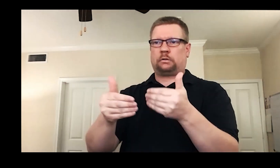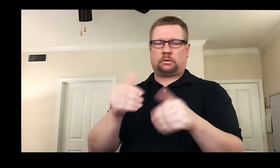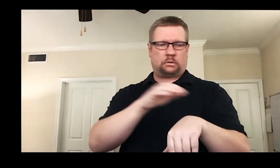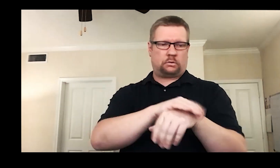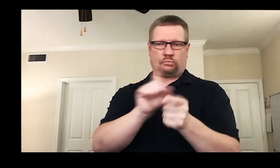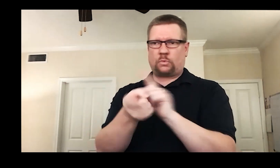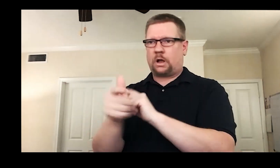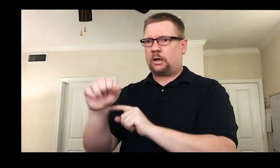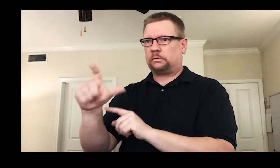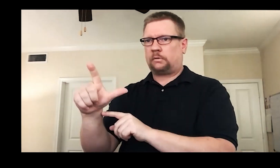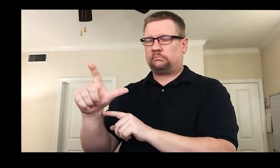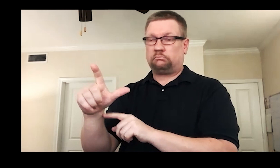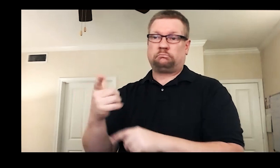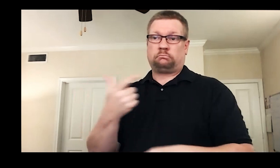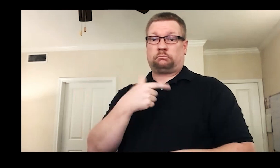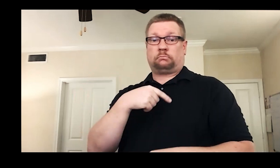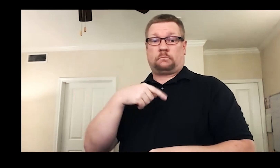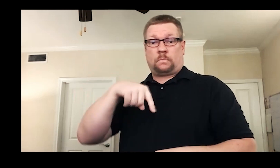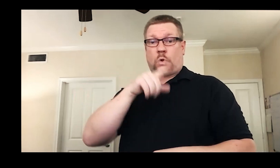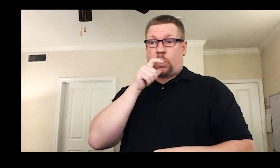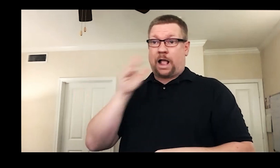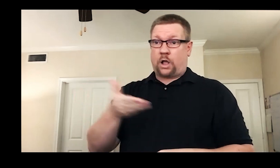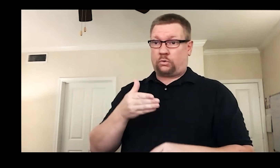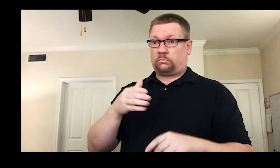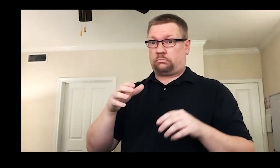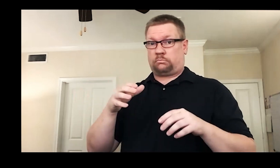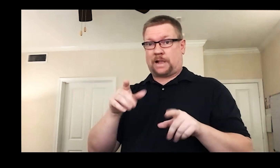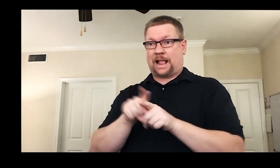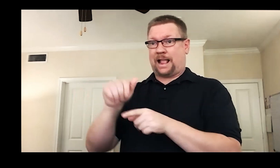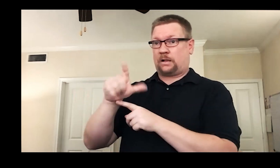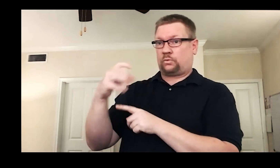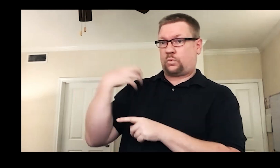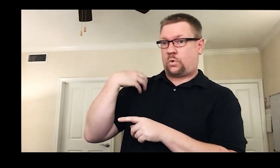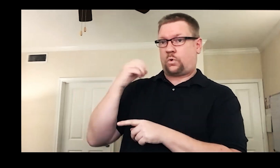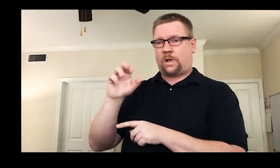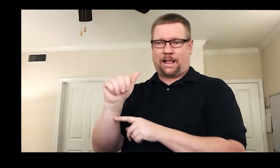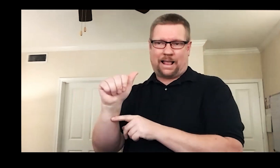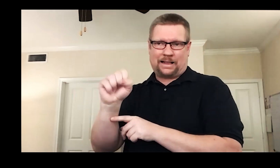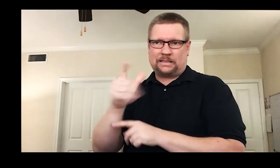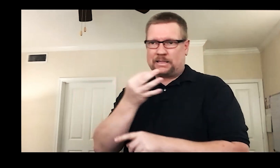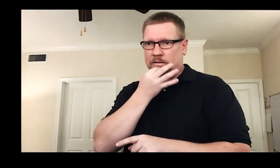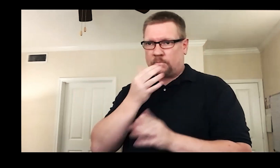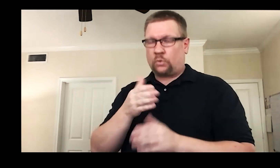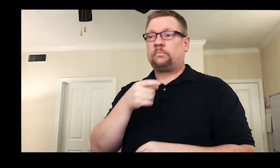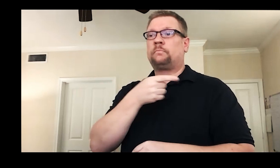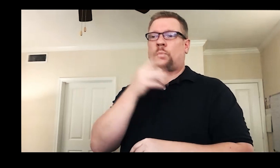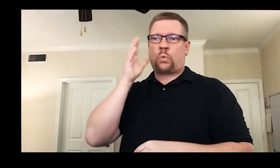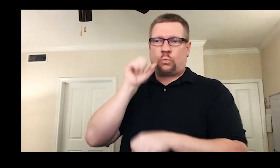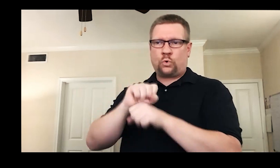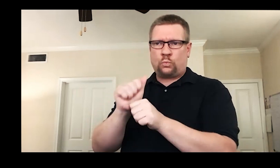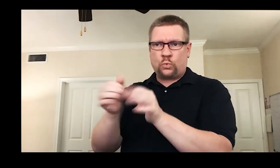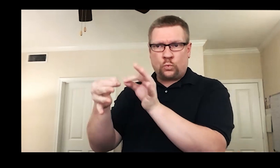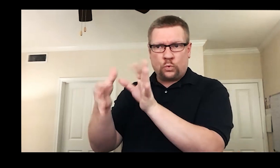English text to ASL. Those of us hired as a sign coach or ASL expert typically